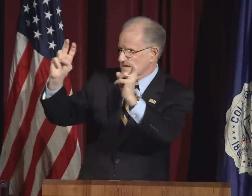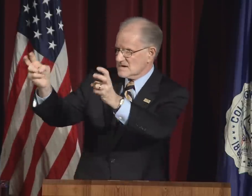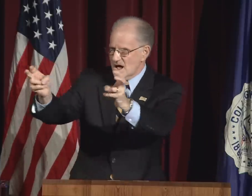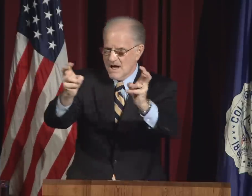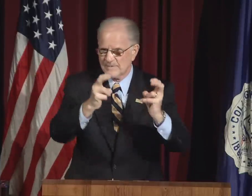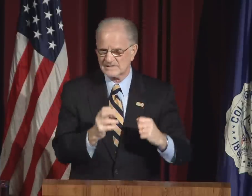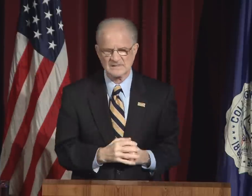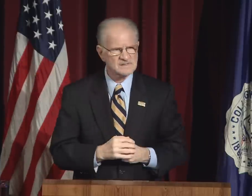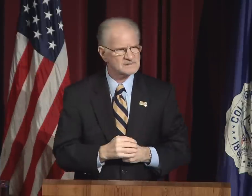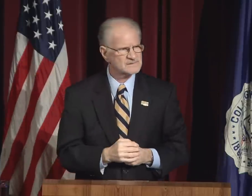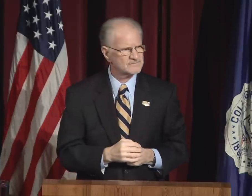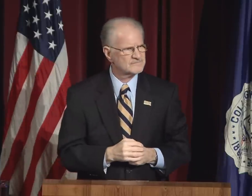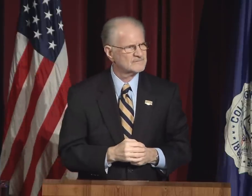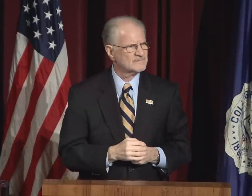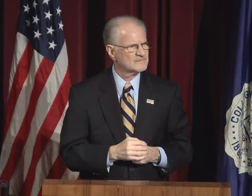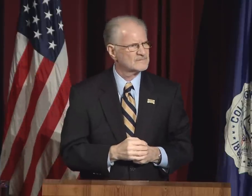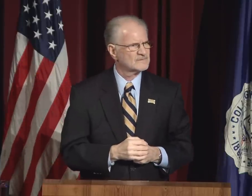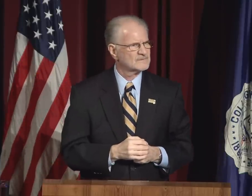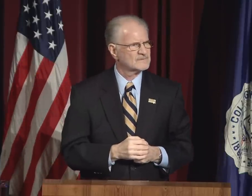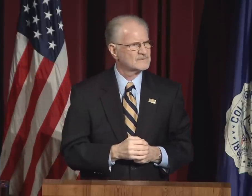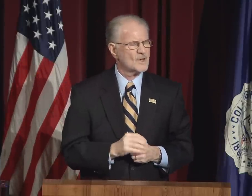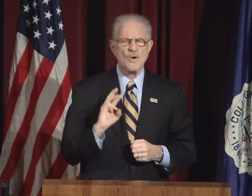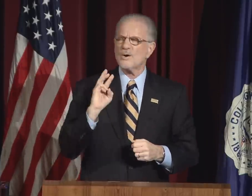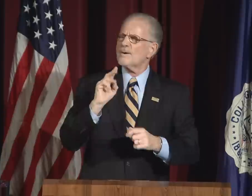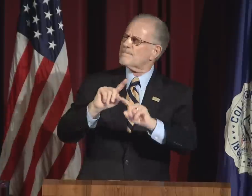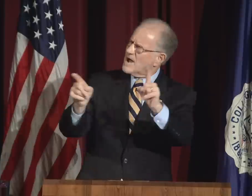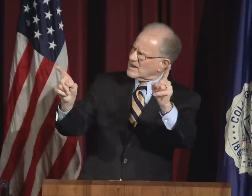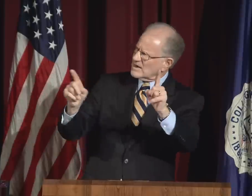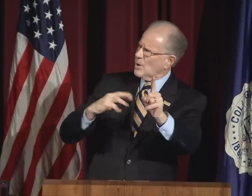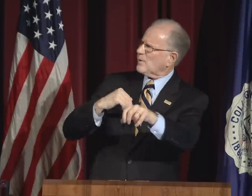of the benefits of these topics.